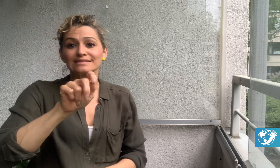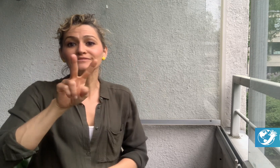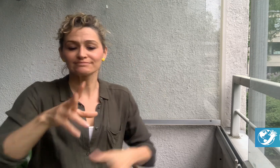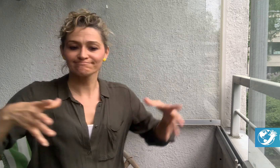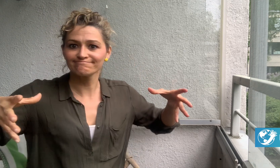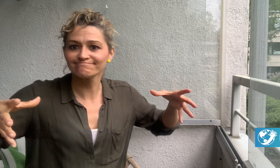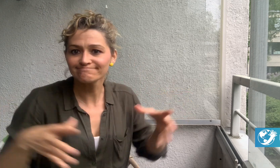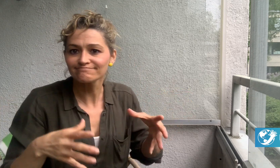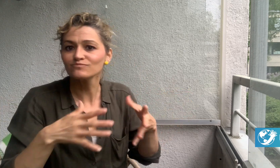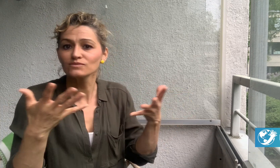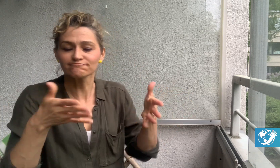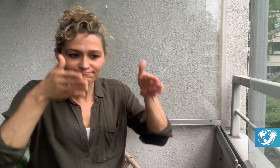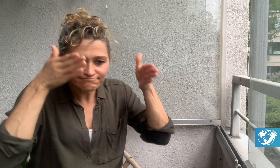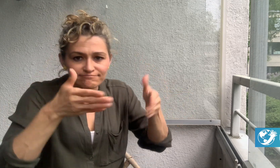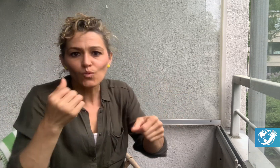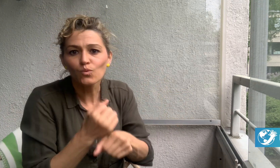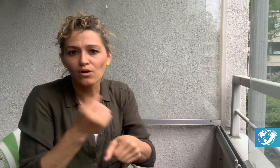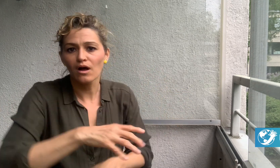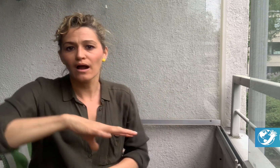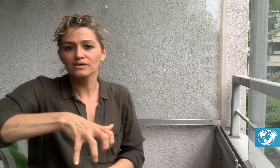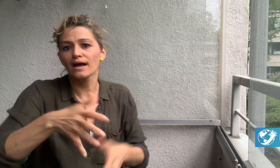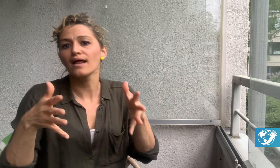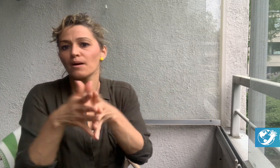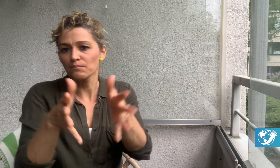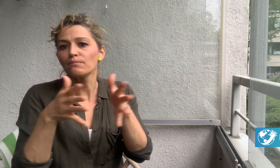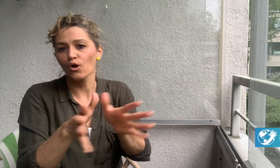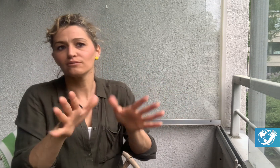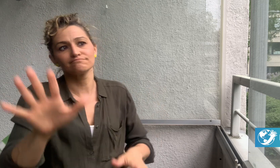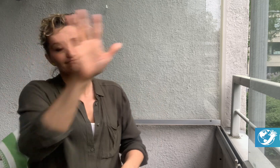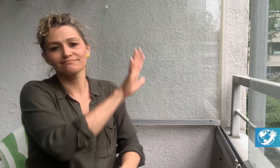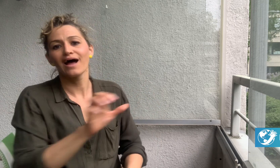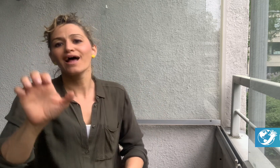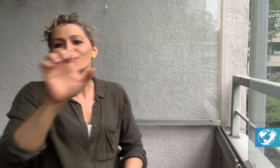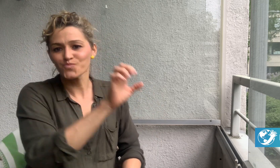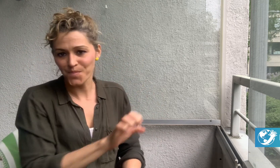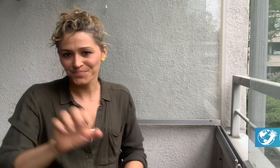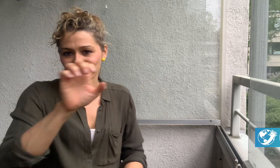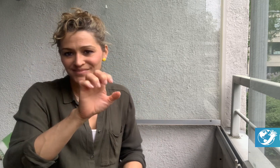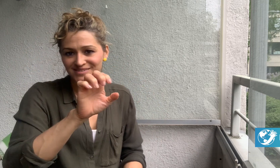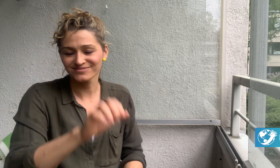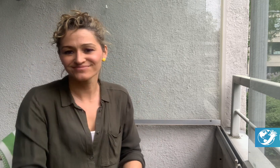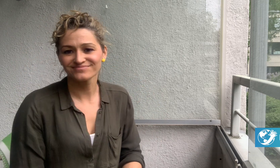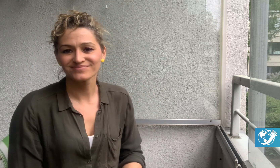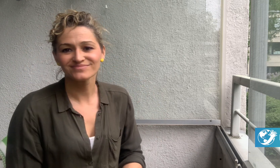team as a Regional Reporter covering Europe.